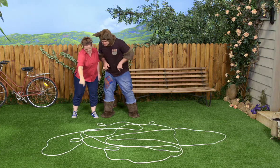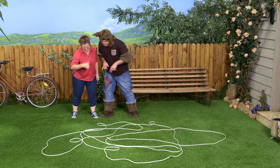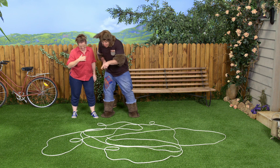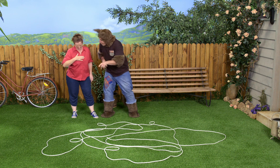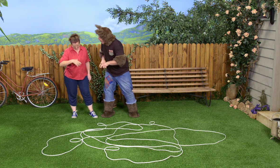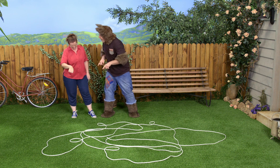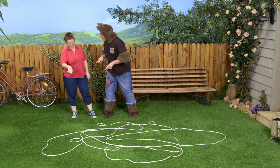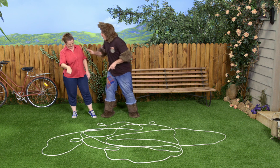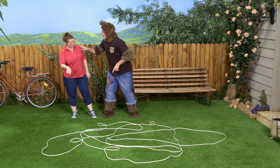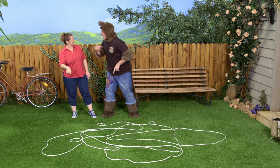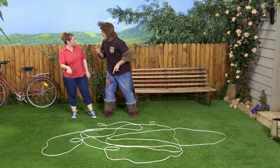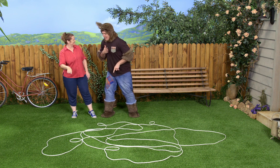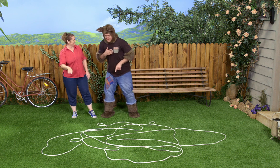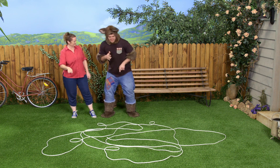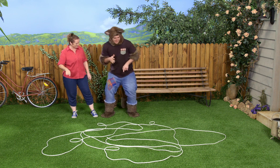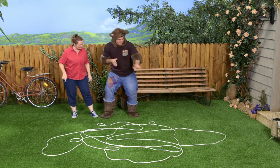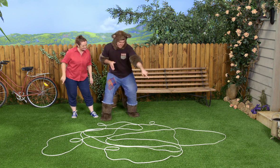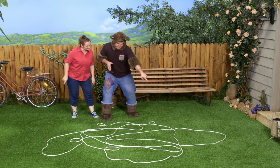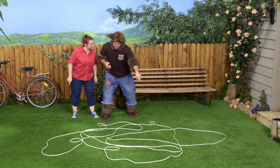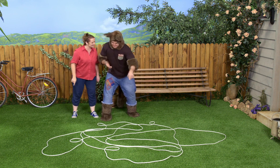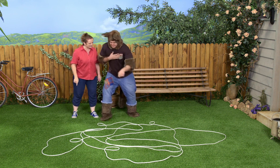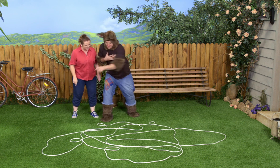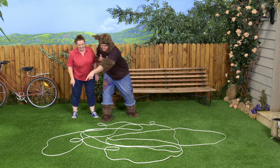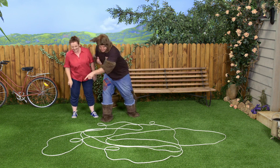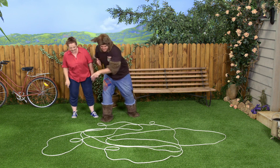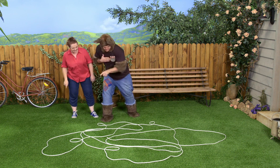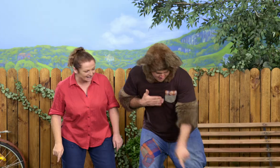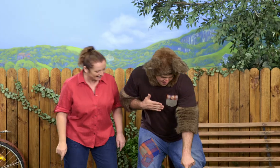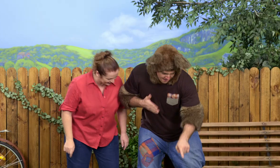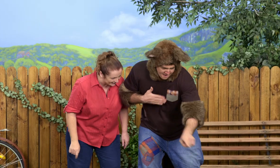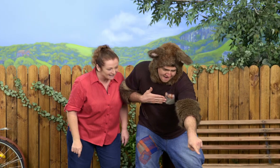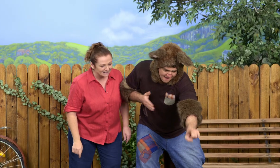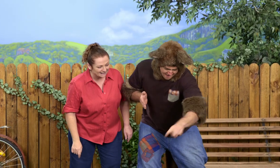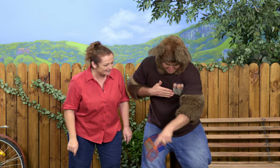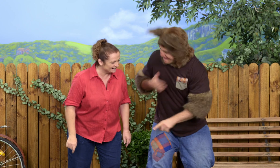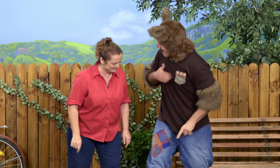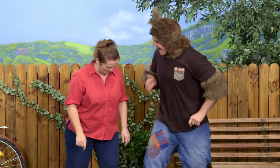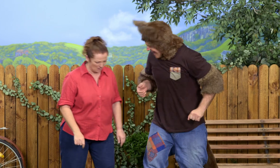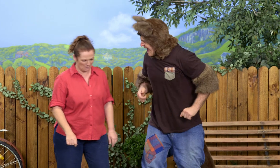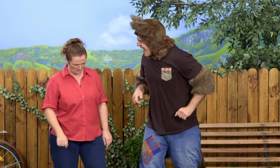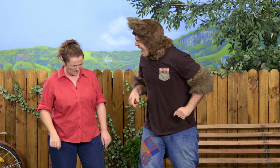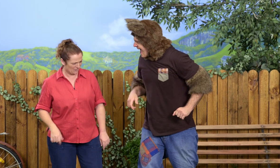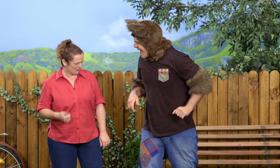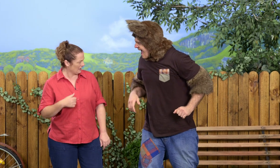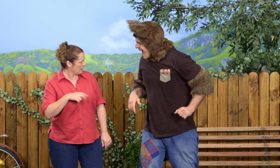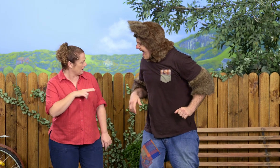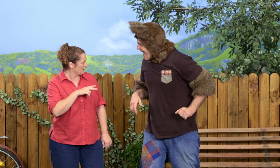That's the one I like the most. Oh, and I like that one and that one. And I like that one. And I like that one, too.